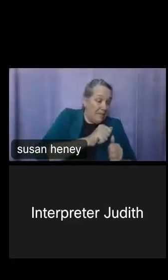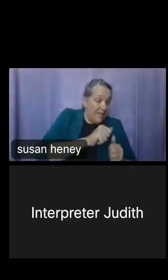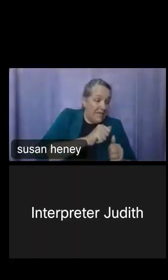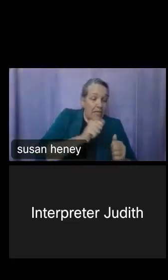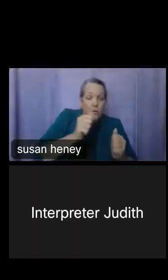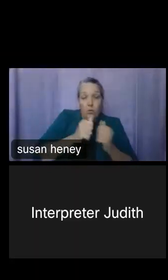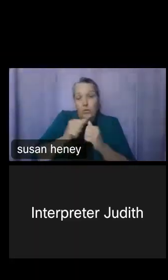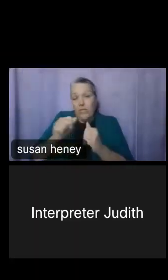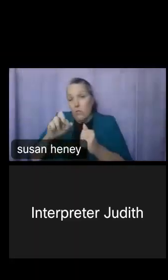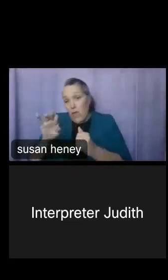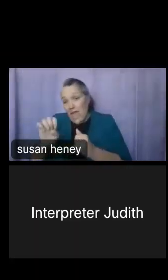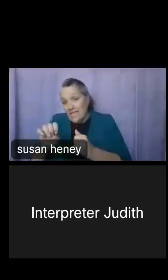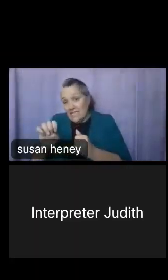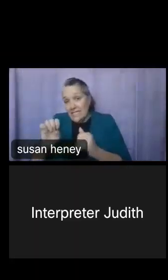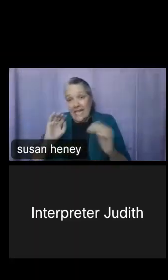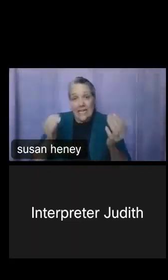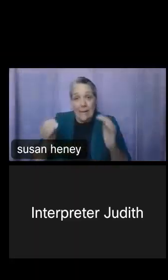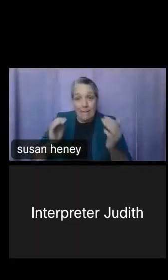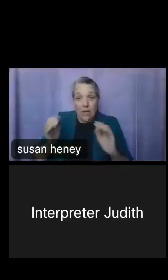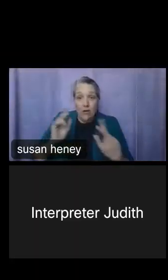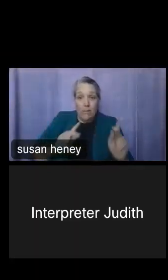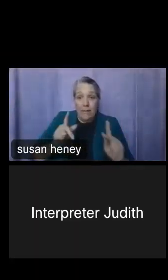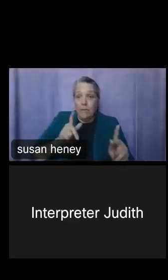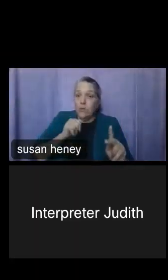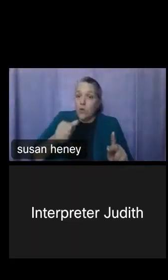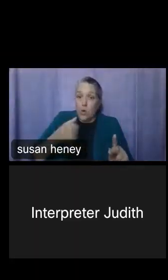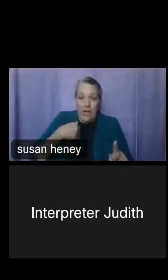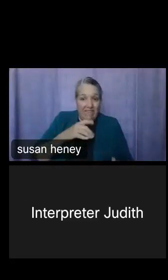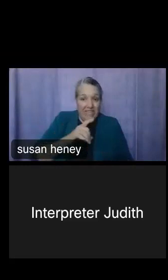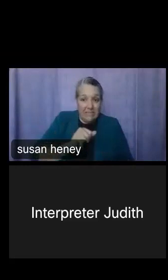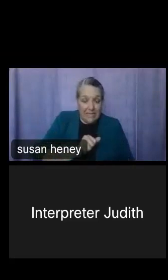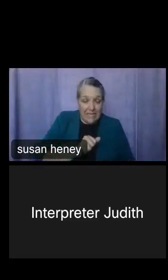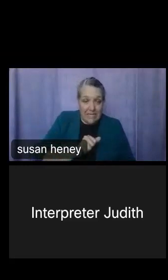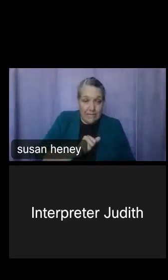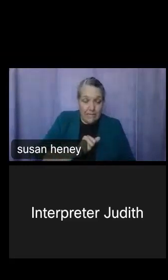that to those without a disability. So if we're looking, for instance, as a percentage